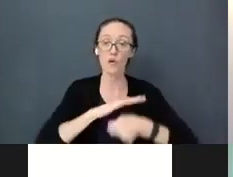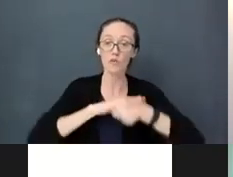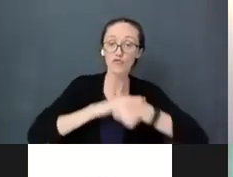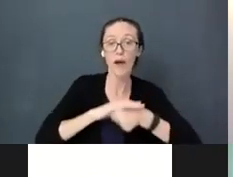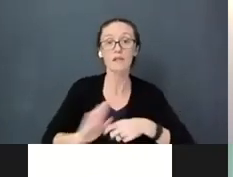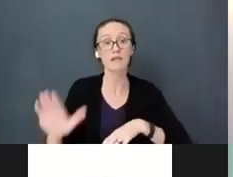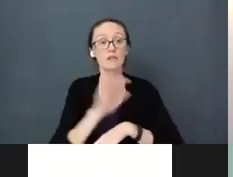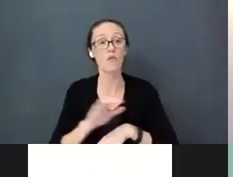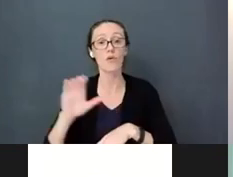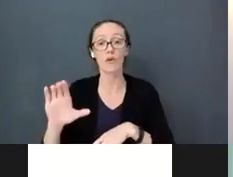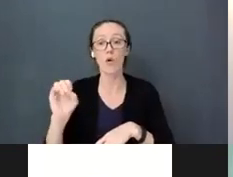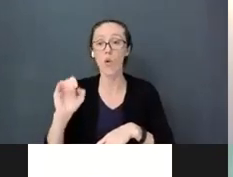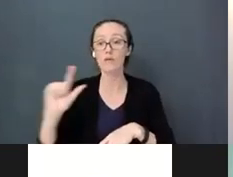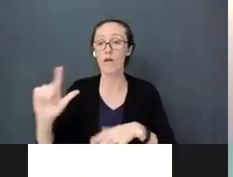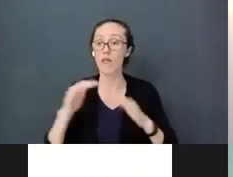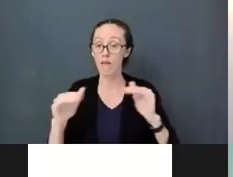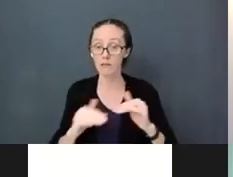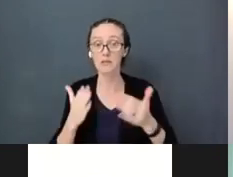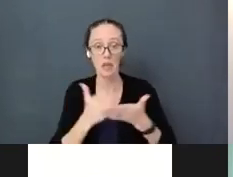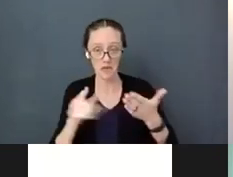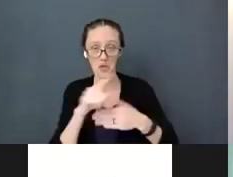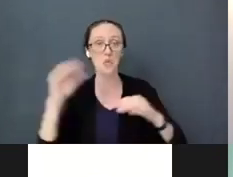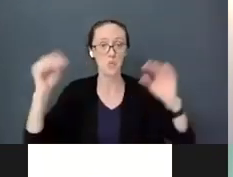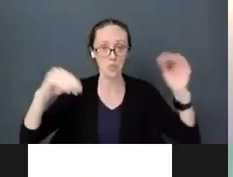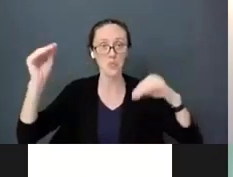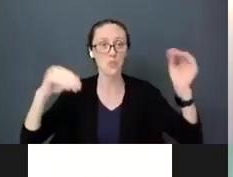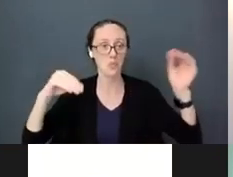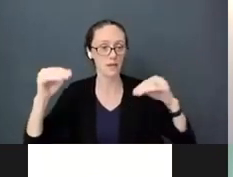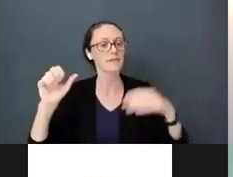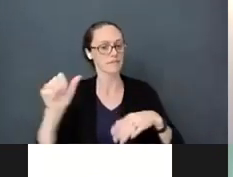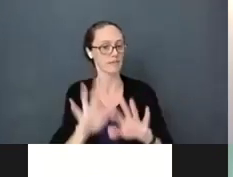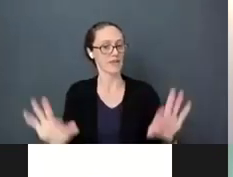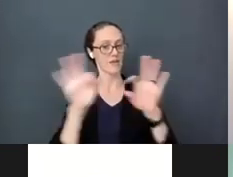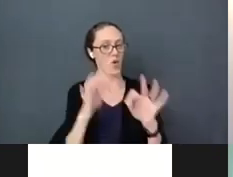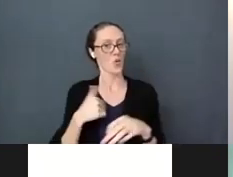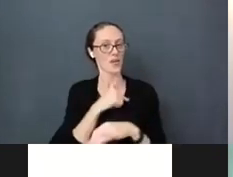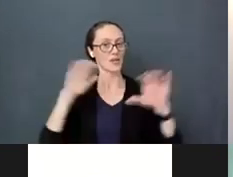Yes, some of you. It is important for us to do that to especially as teachers,